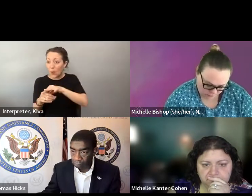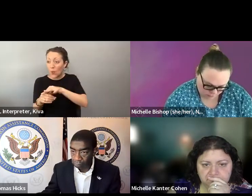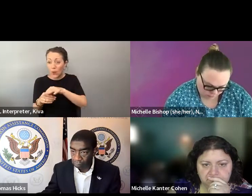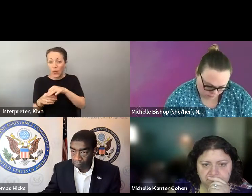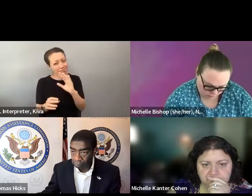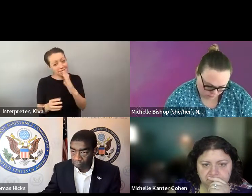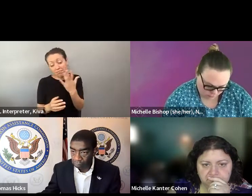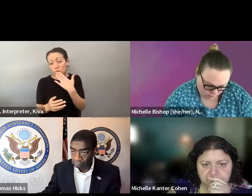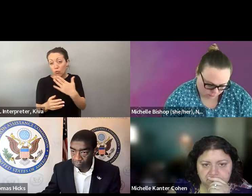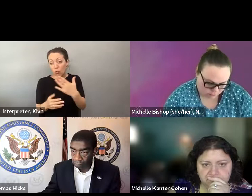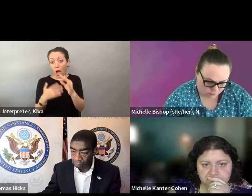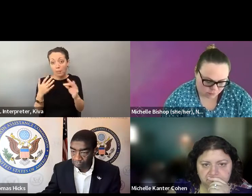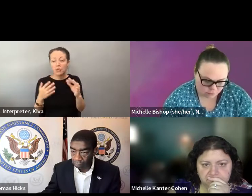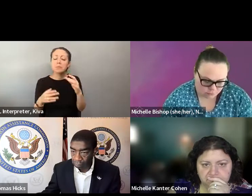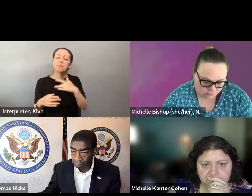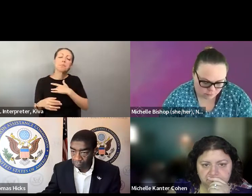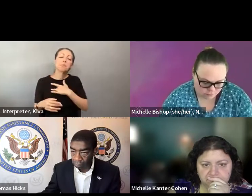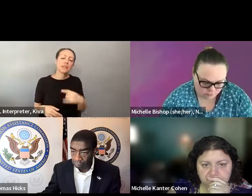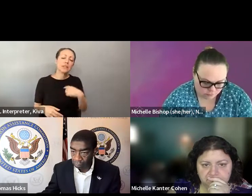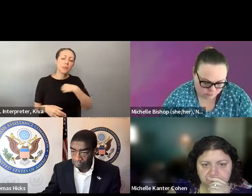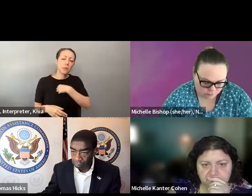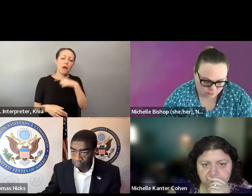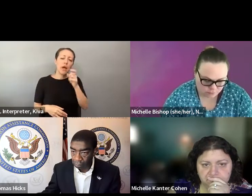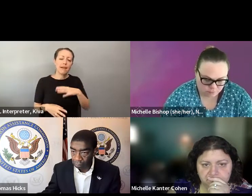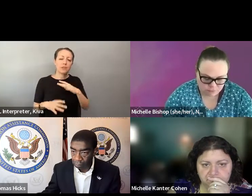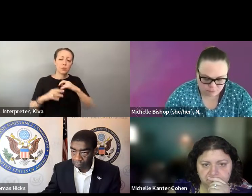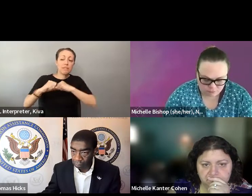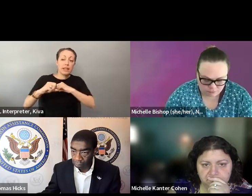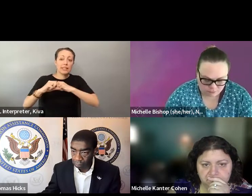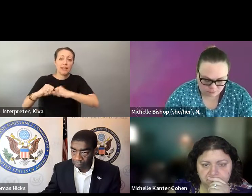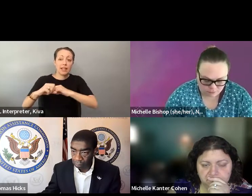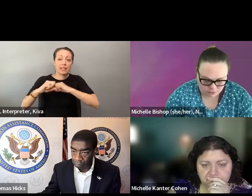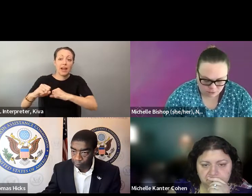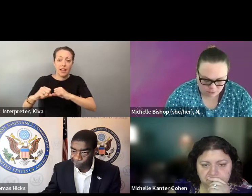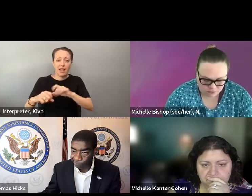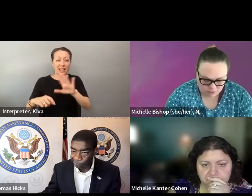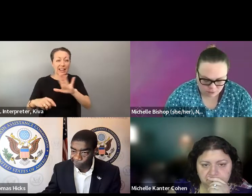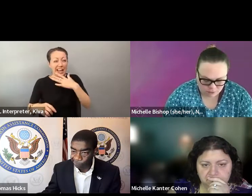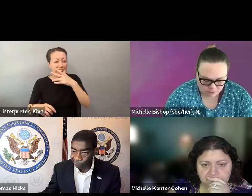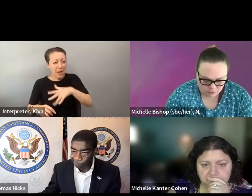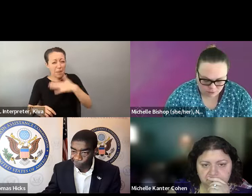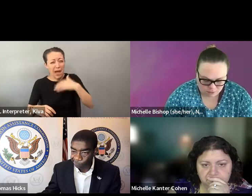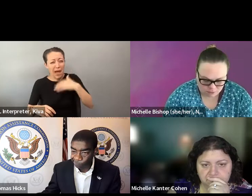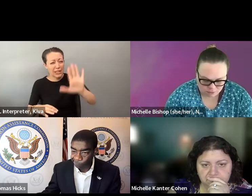curb side voting is -- so I think the state level is going to be working mostly